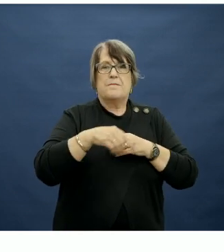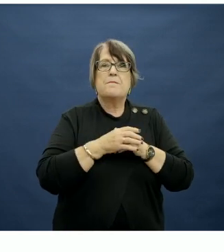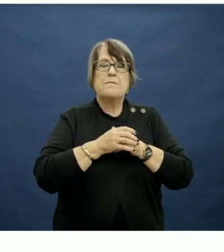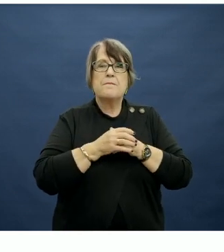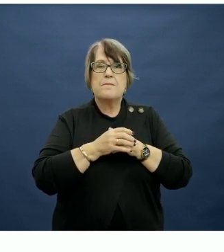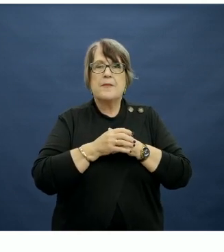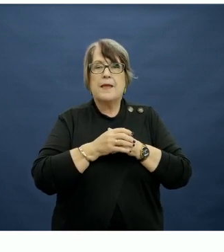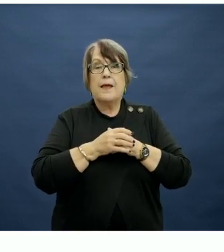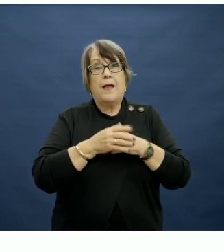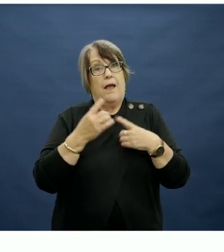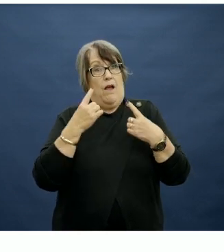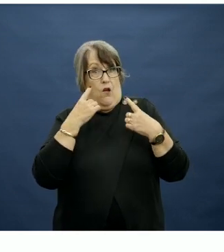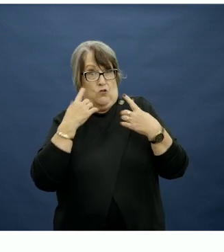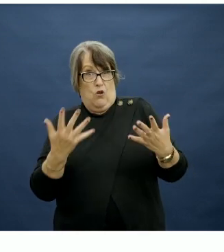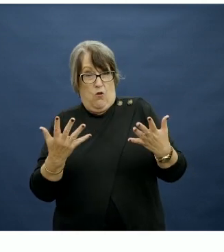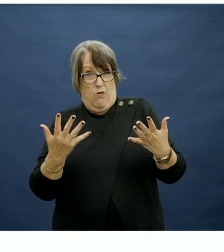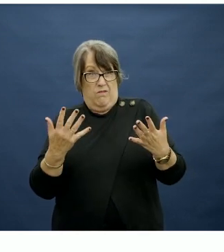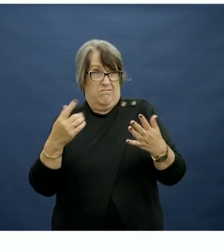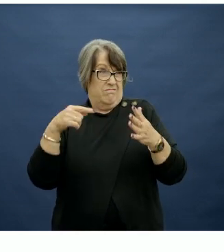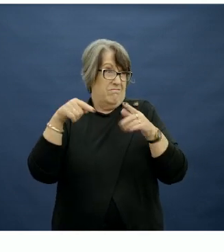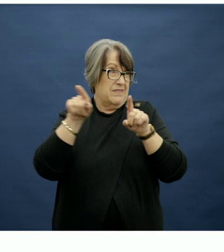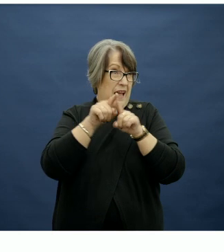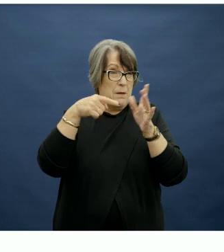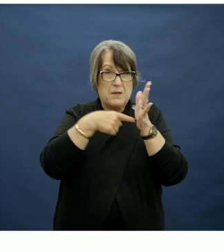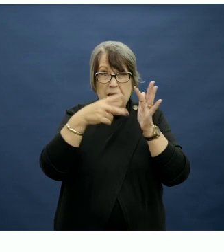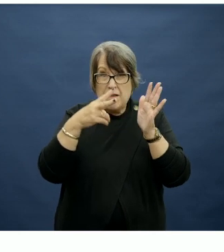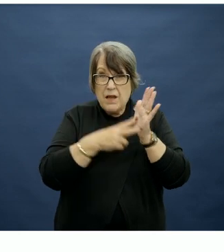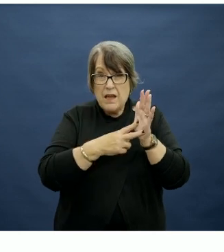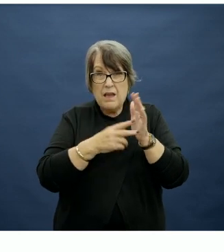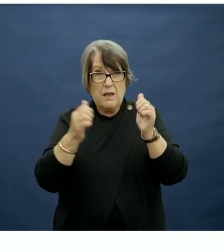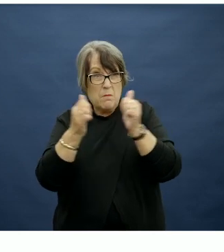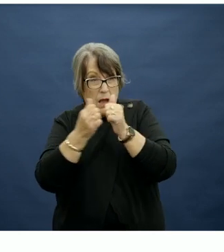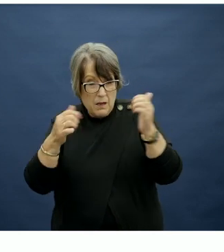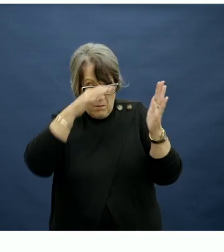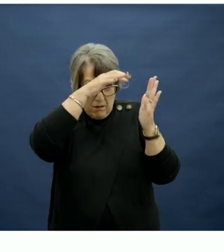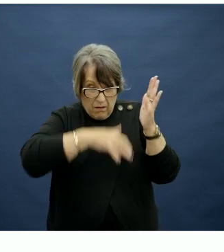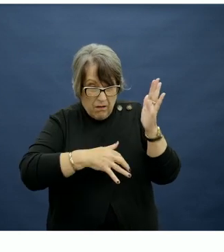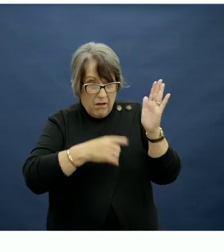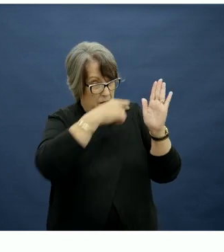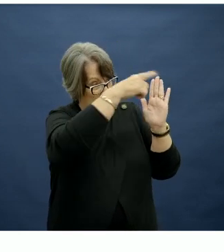And as illustrated in the media clippings on the slide, not much has changed over subsequent